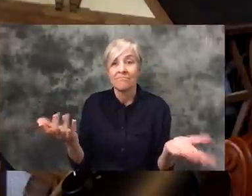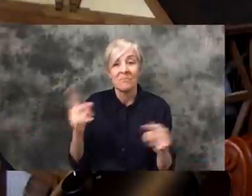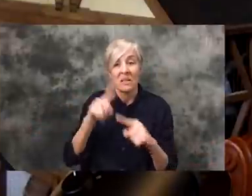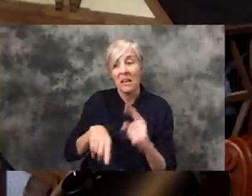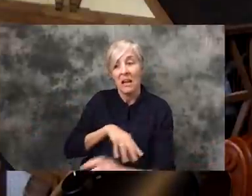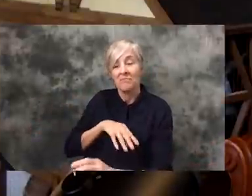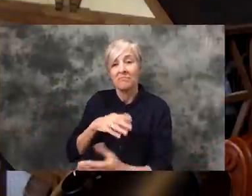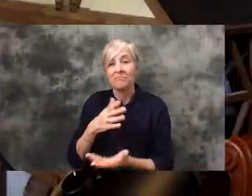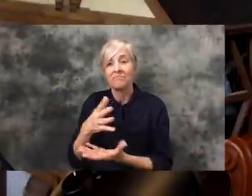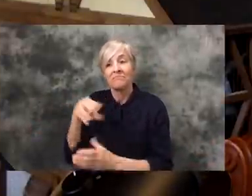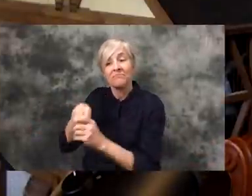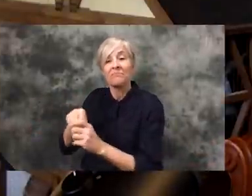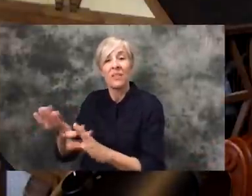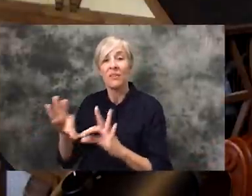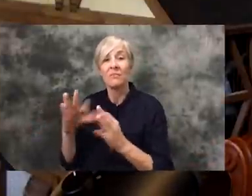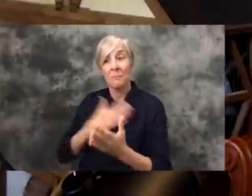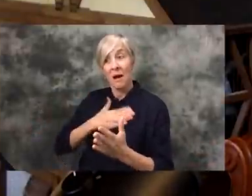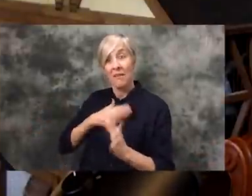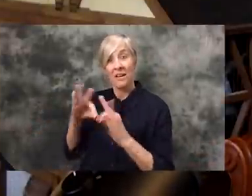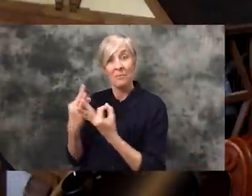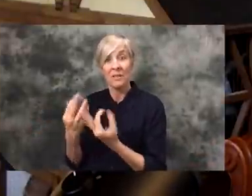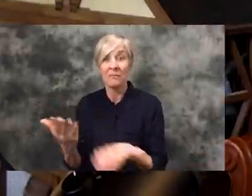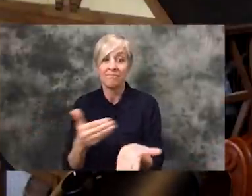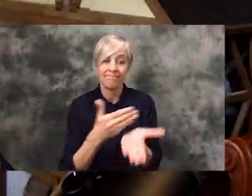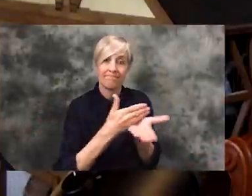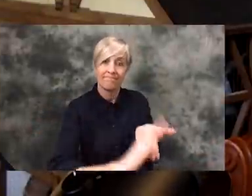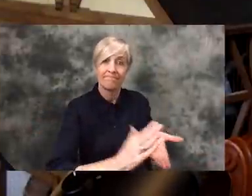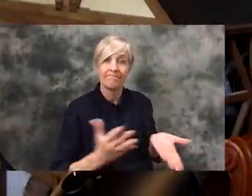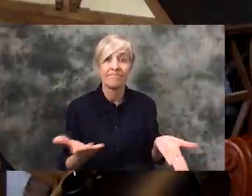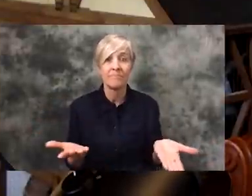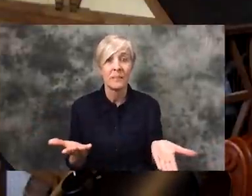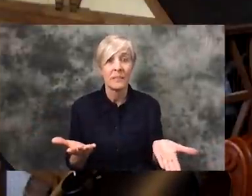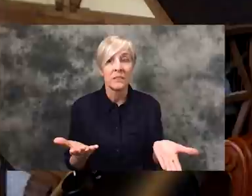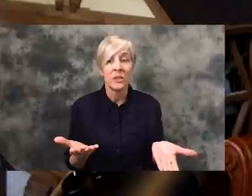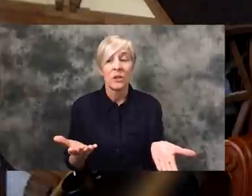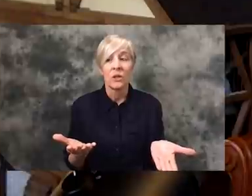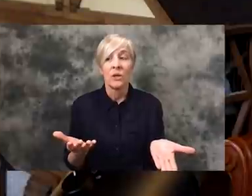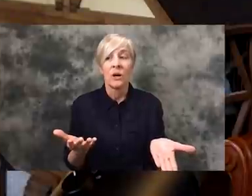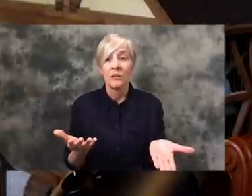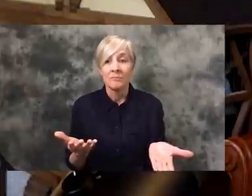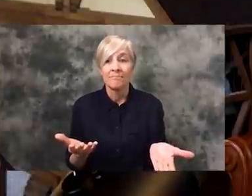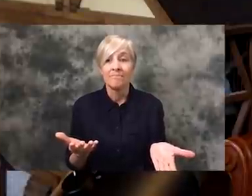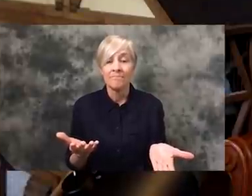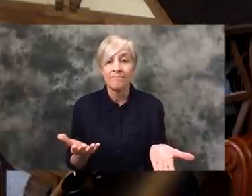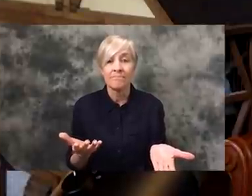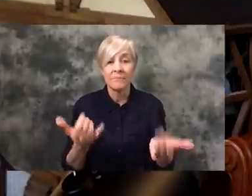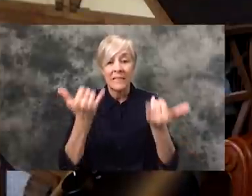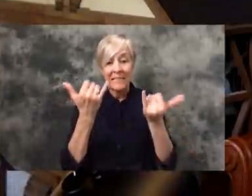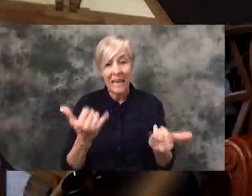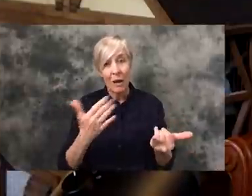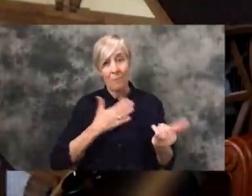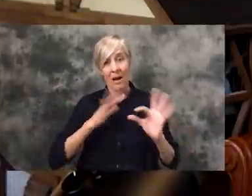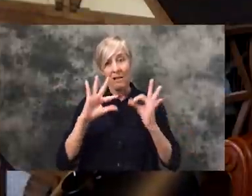be a part of a certain side of my family. So, truly realizing the family that I've